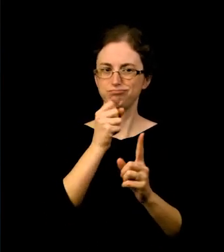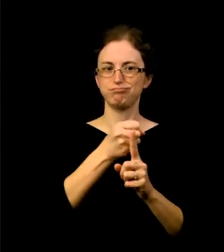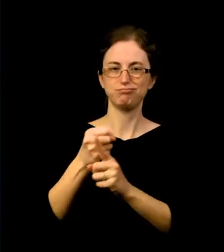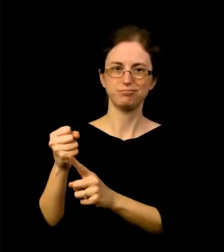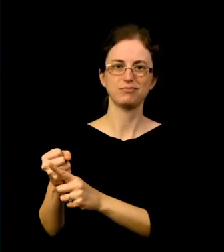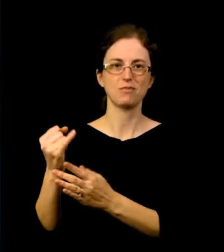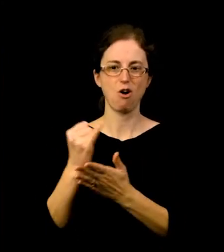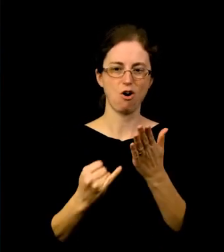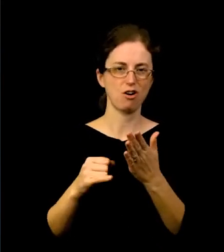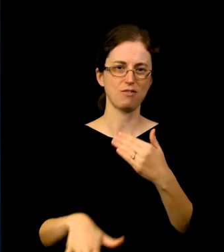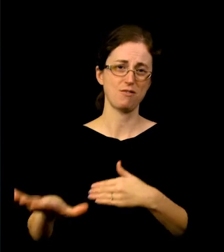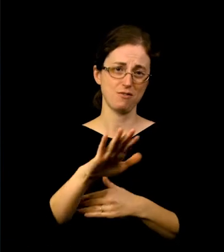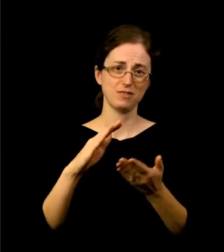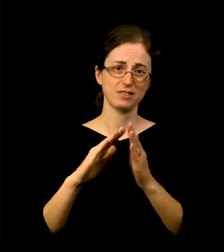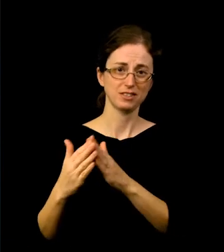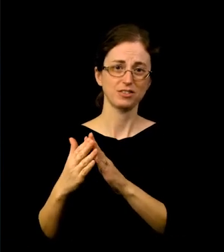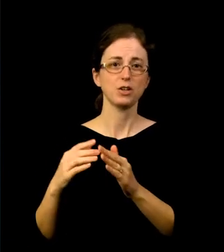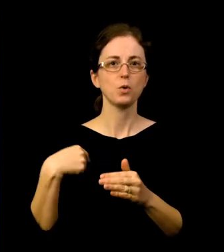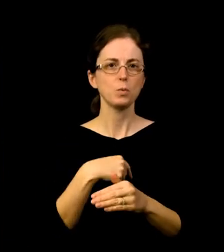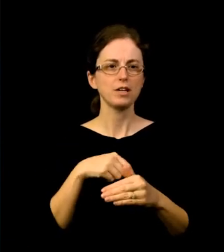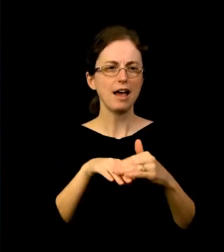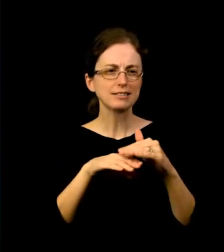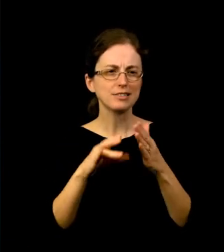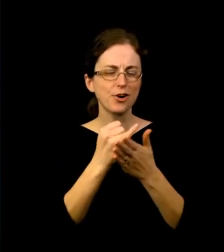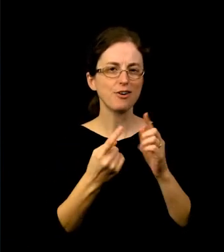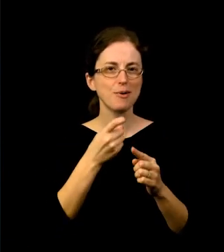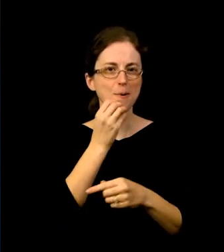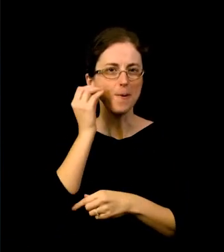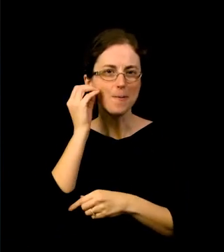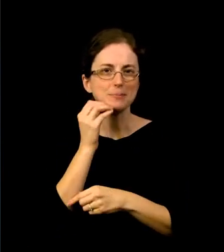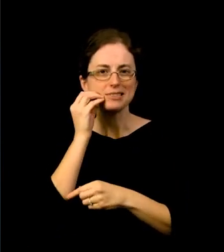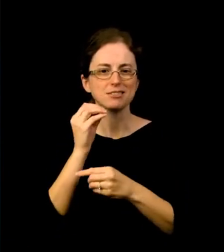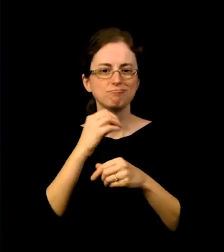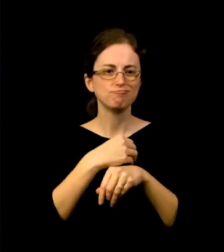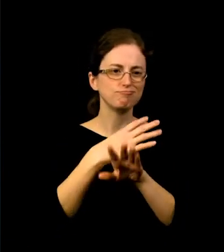It helps us to recognize our humanity and our collective experience around the globe during this time.